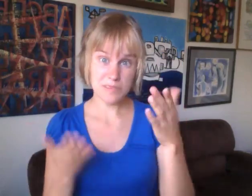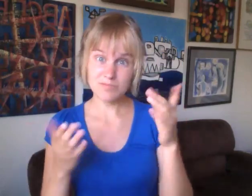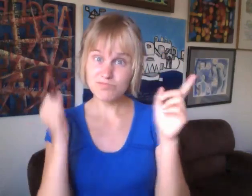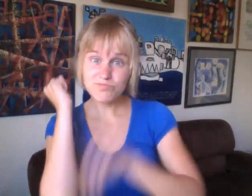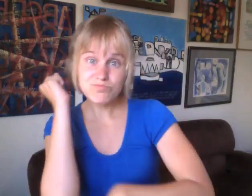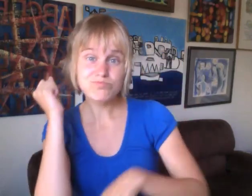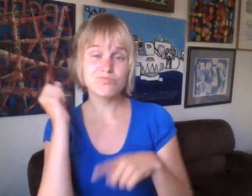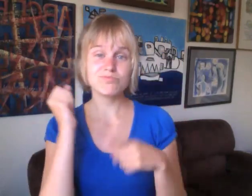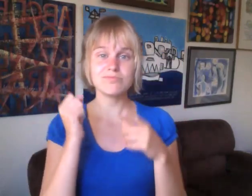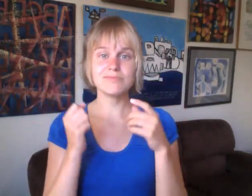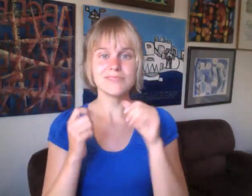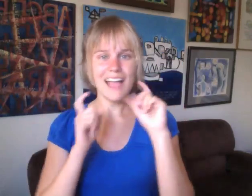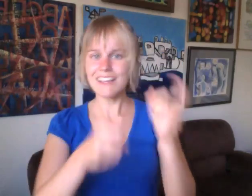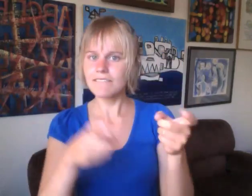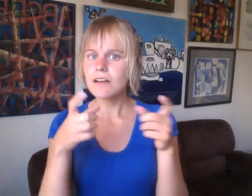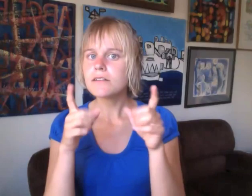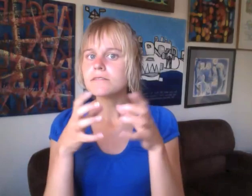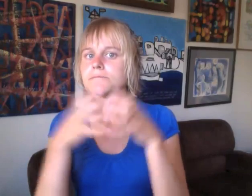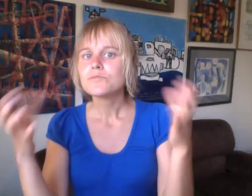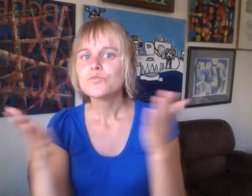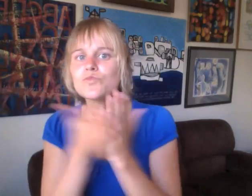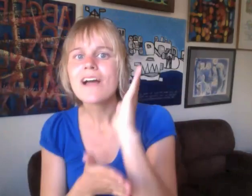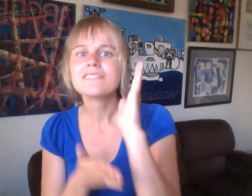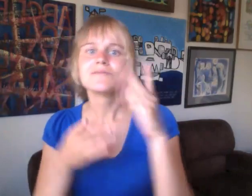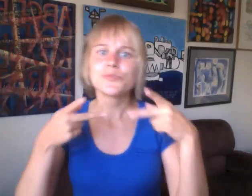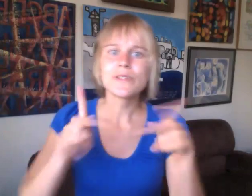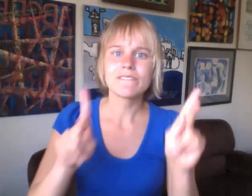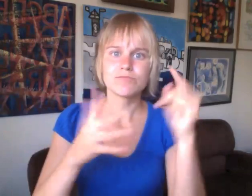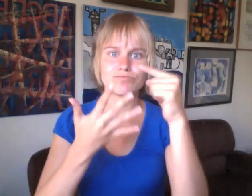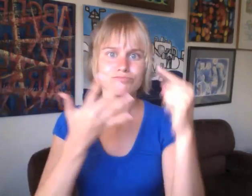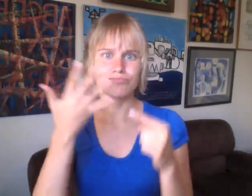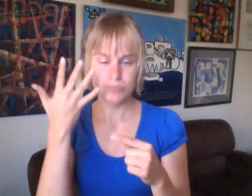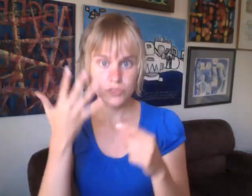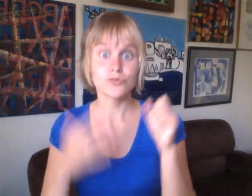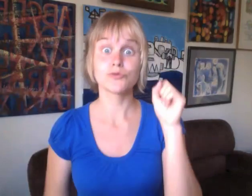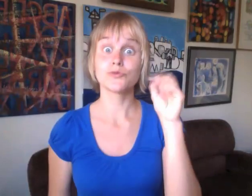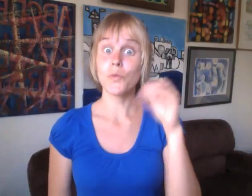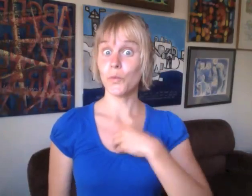If white people didn't appear patriotic enough, they would be treated as second-class citizens.